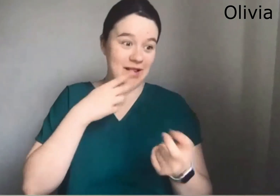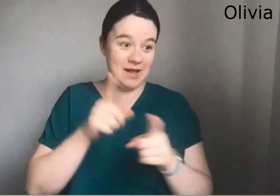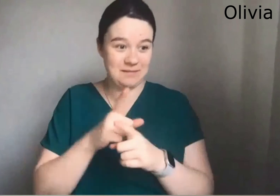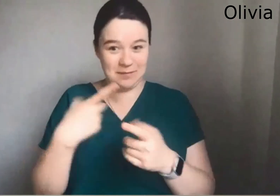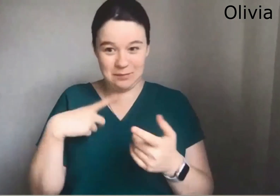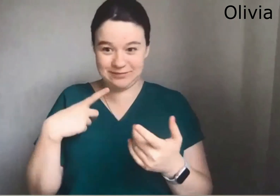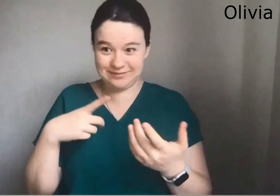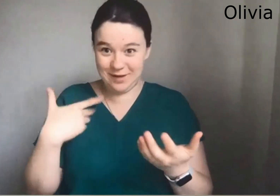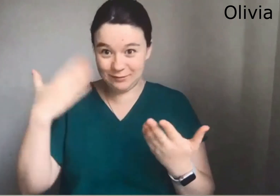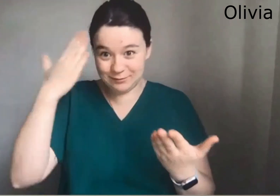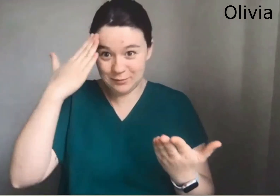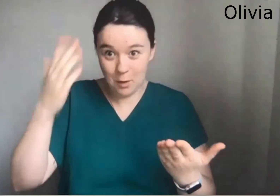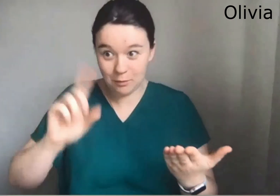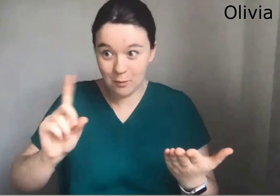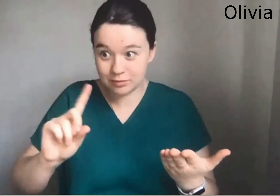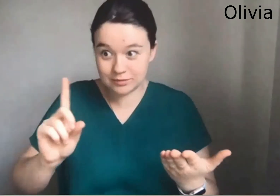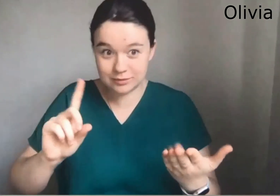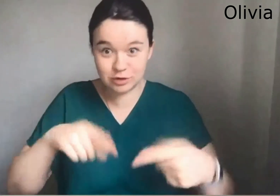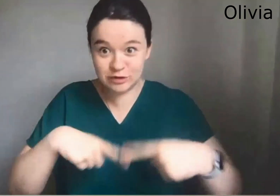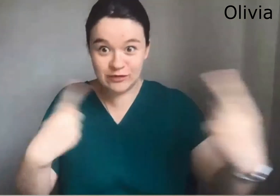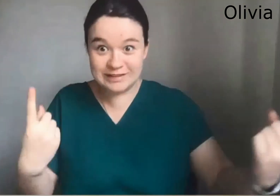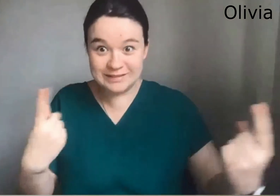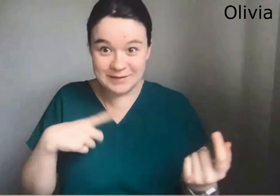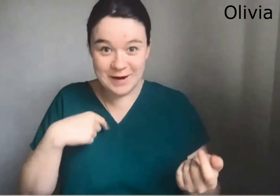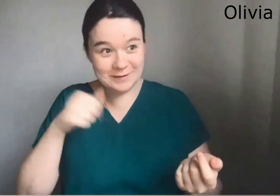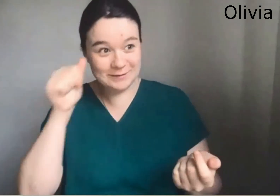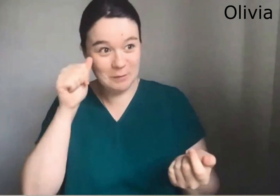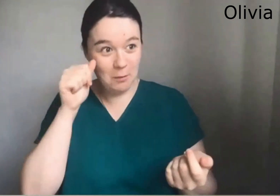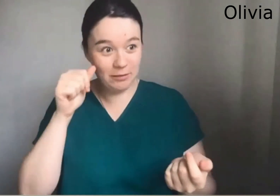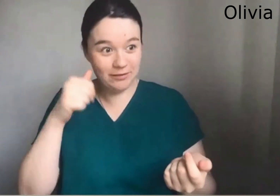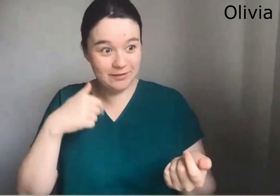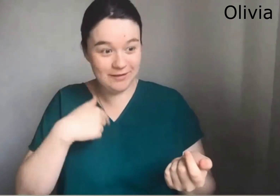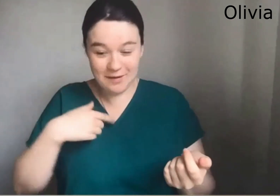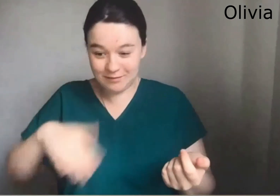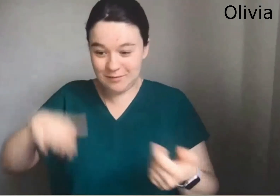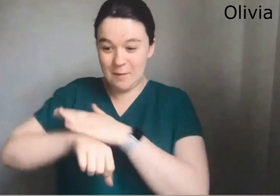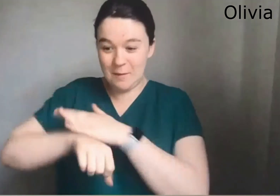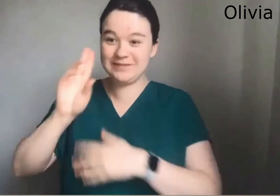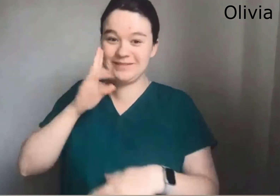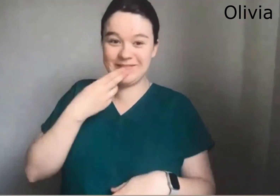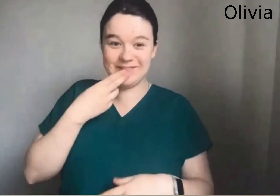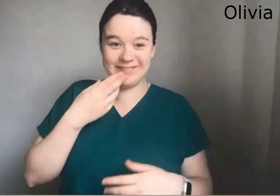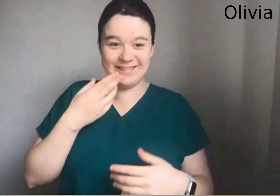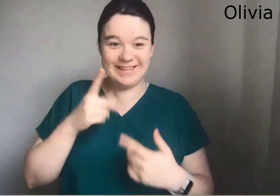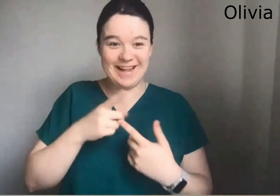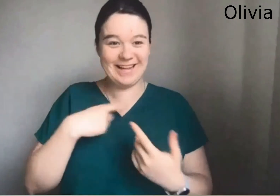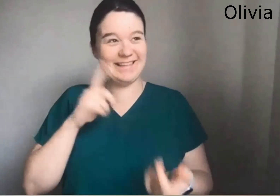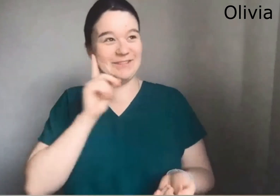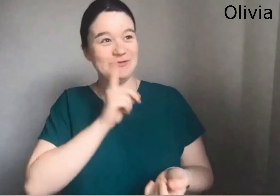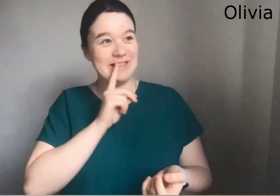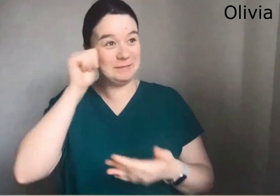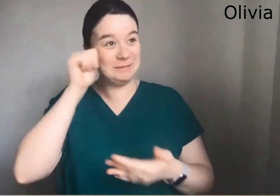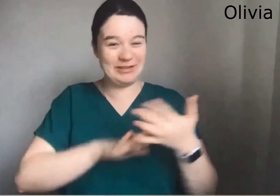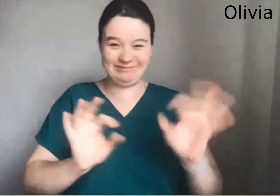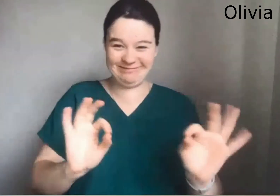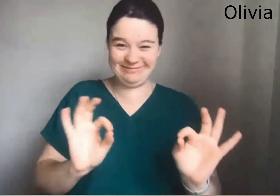It's really hard to explain because I don't know what's different I was born deaf